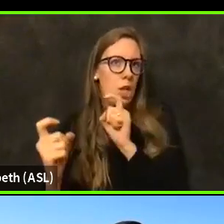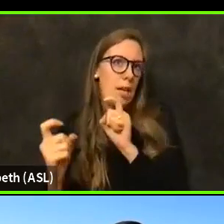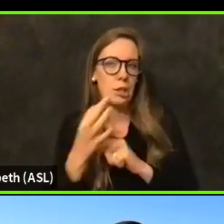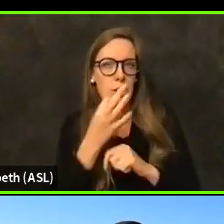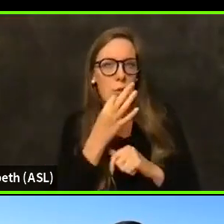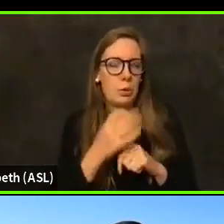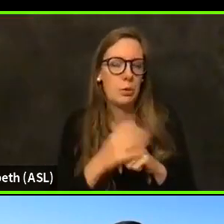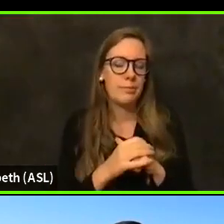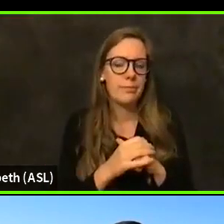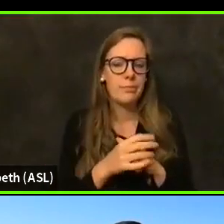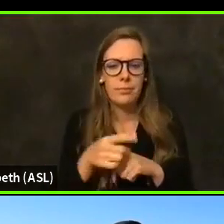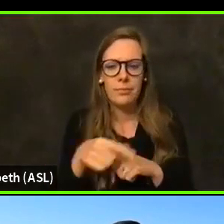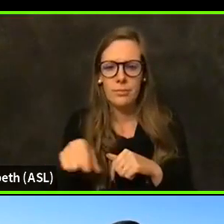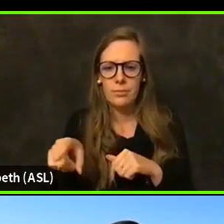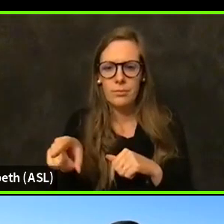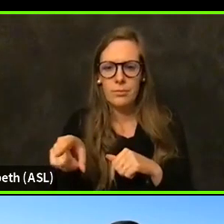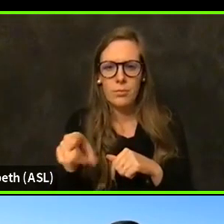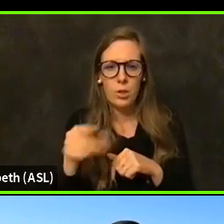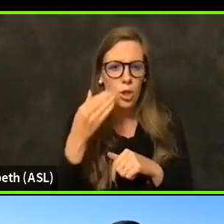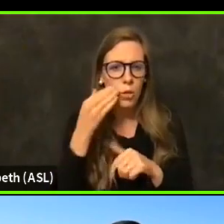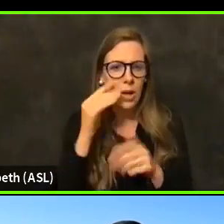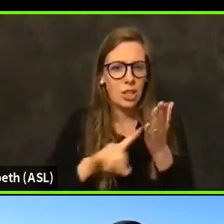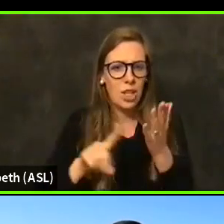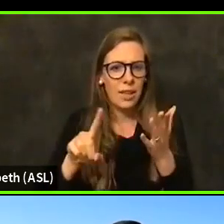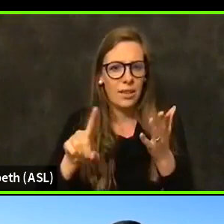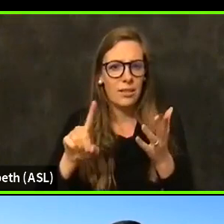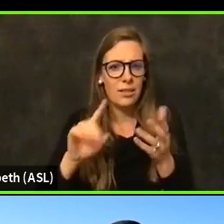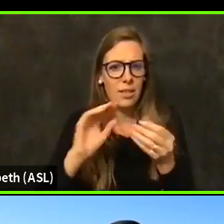Are you guys doing this calculation every day?